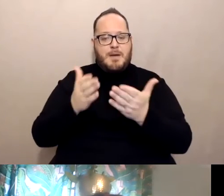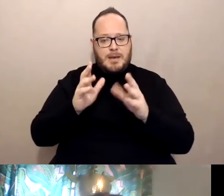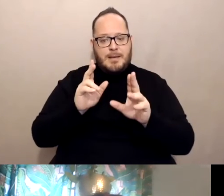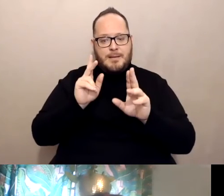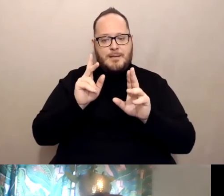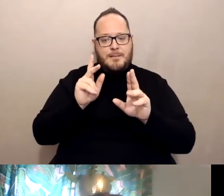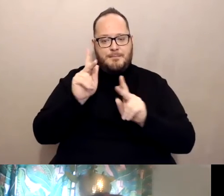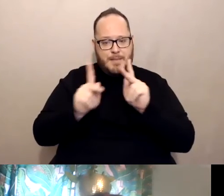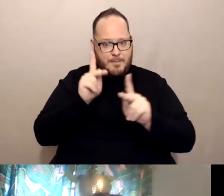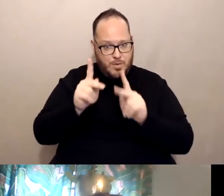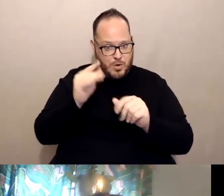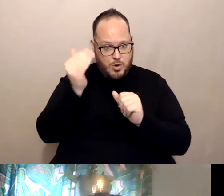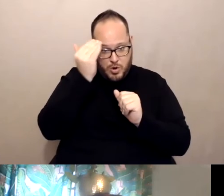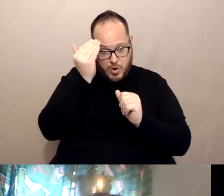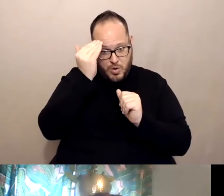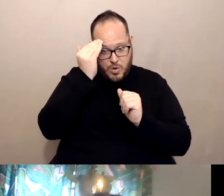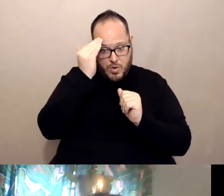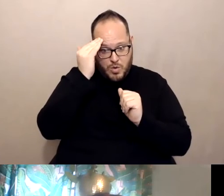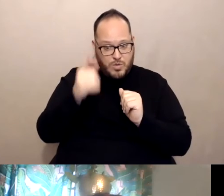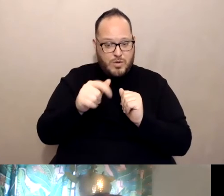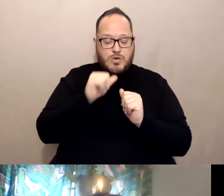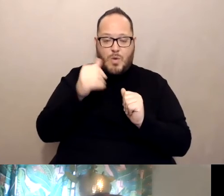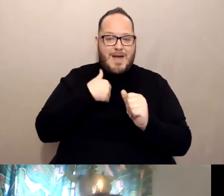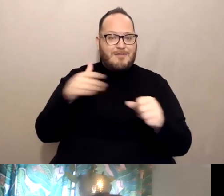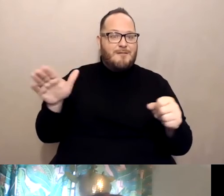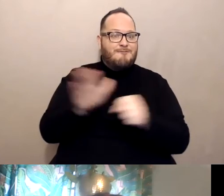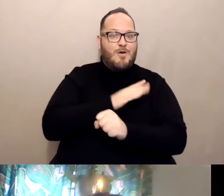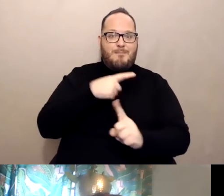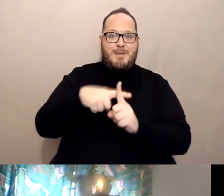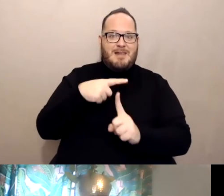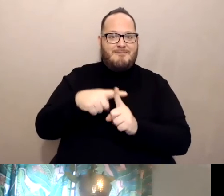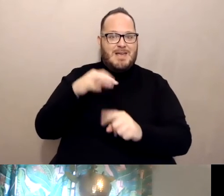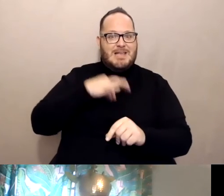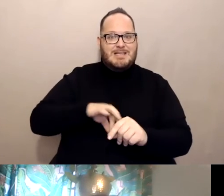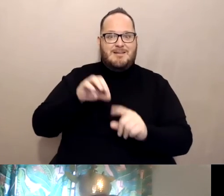know that they probably don't have the full benefit of their vaccines up until two weeks